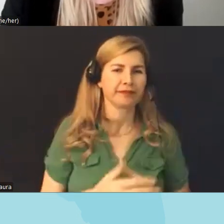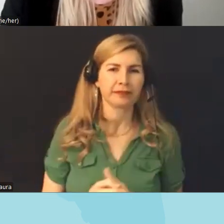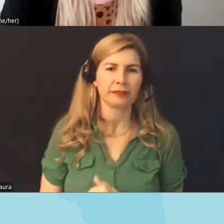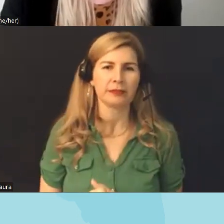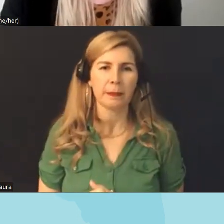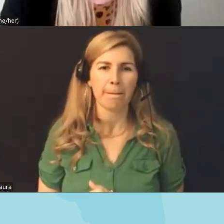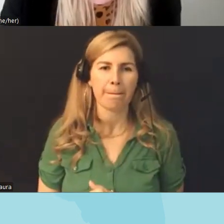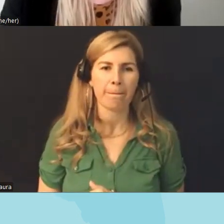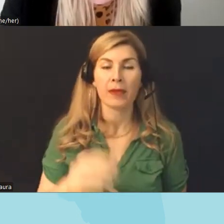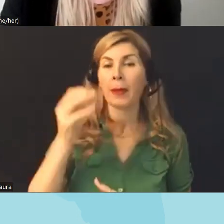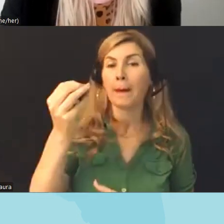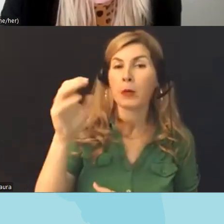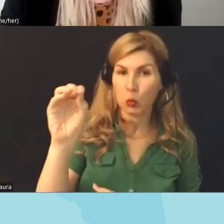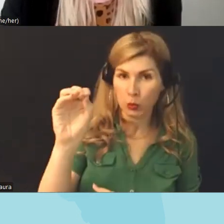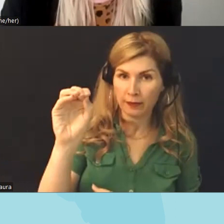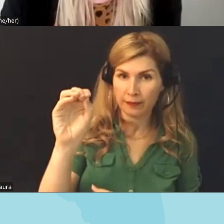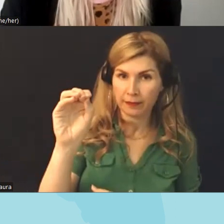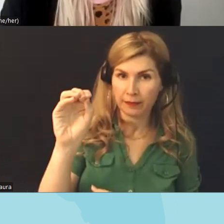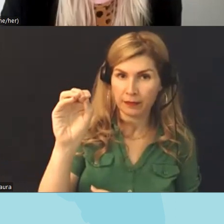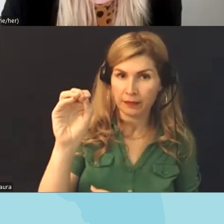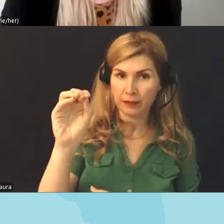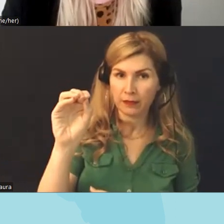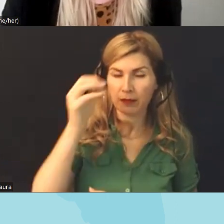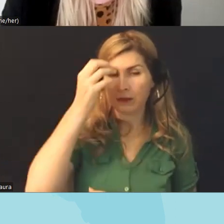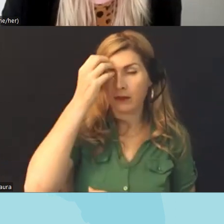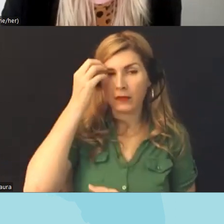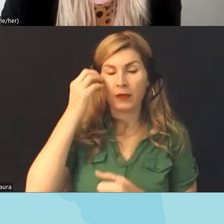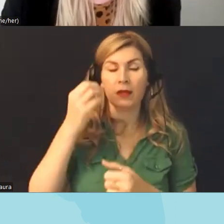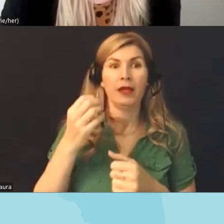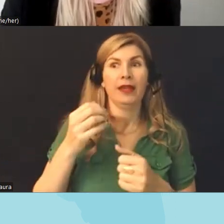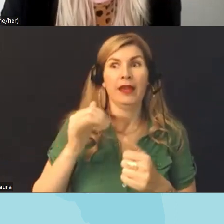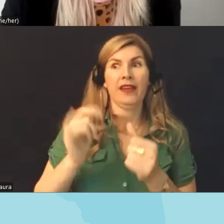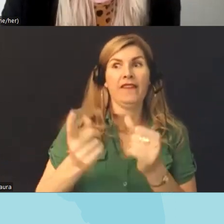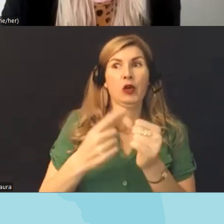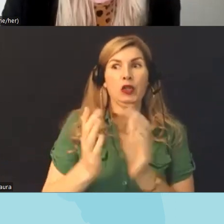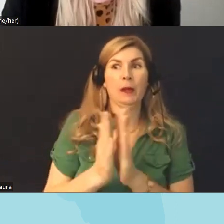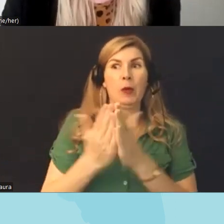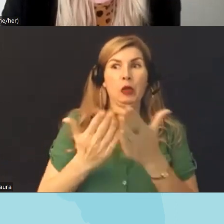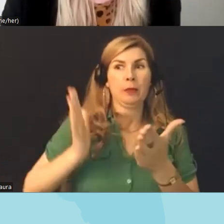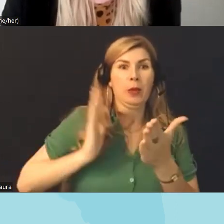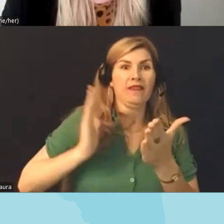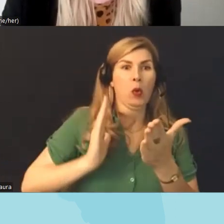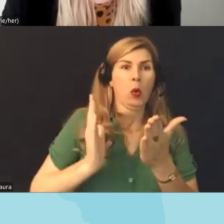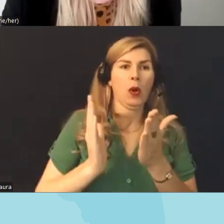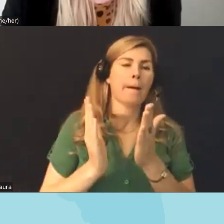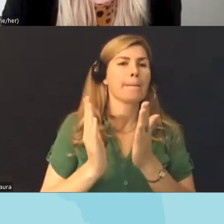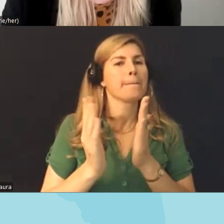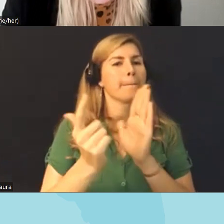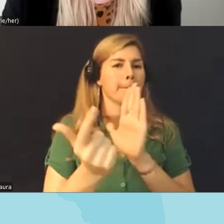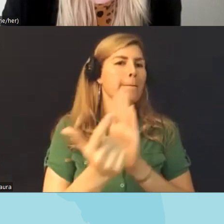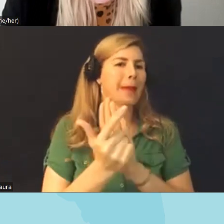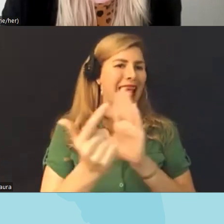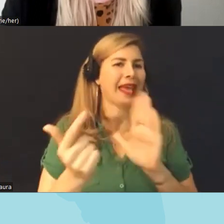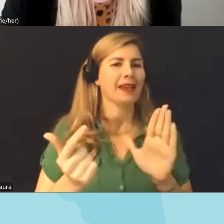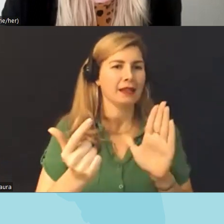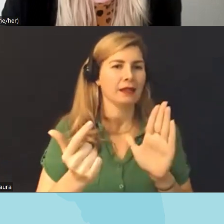and in Missouri the the first books that were being banned uh were exclusively uh by or about